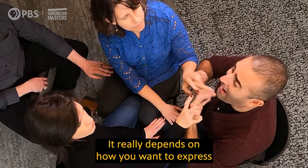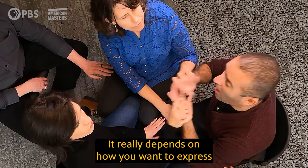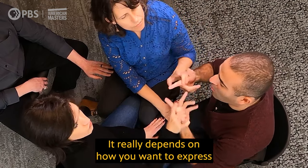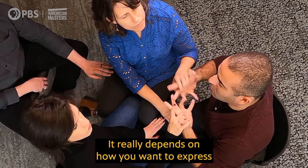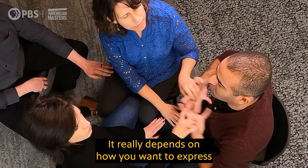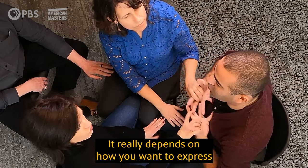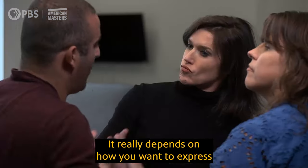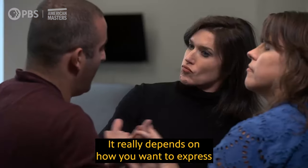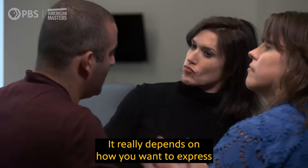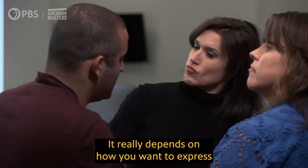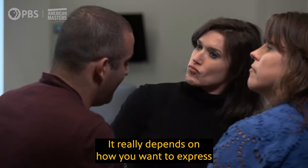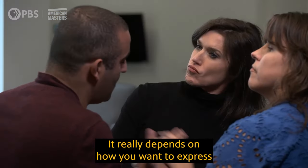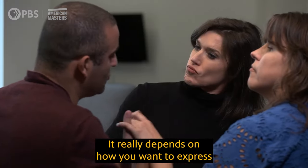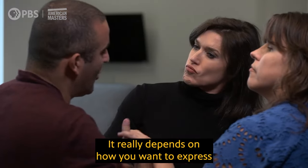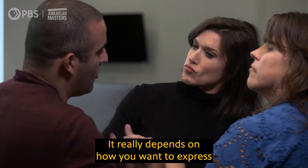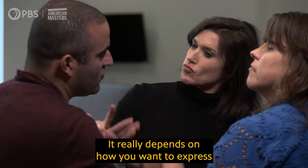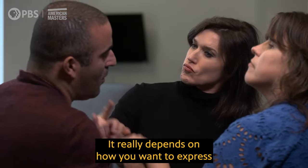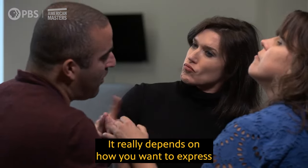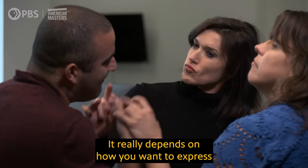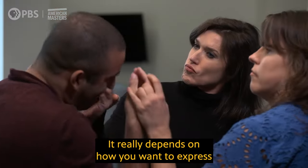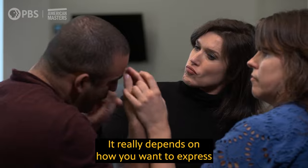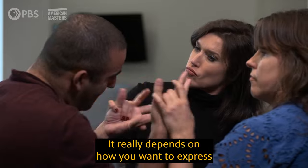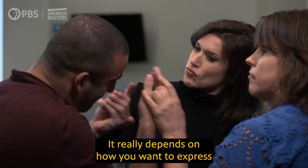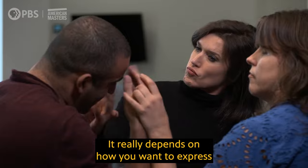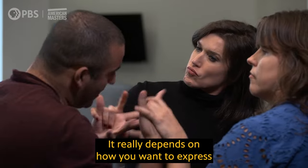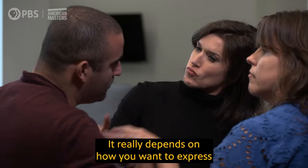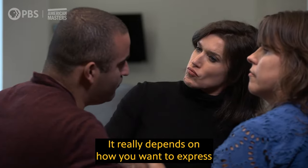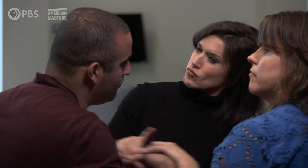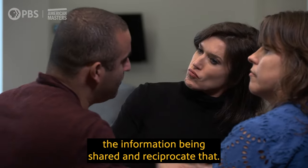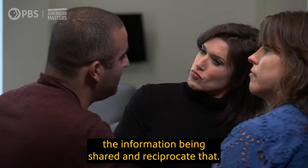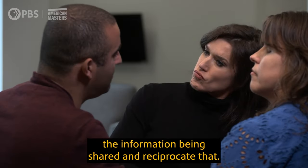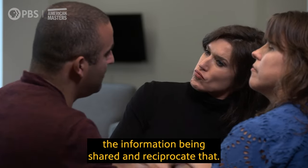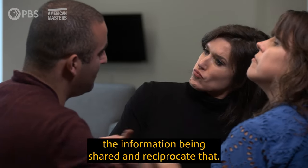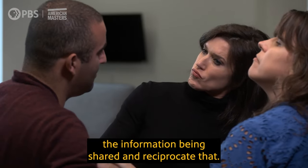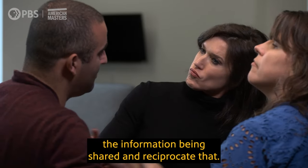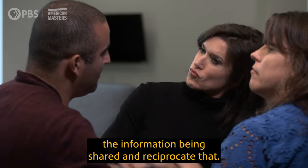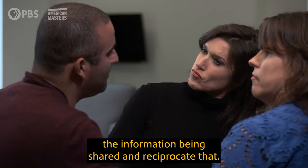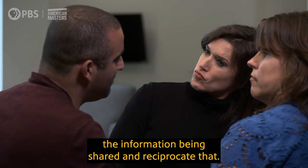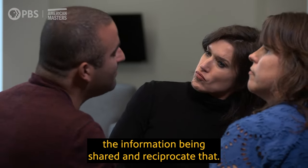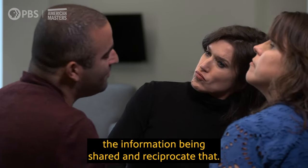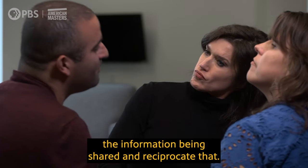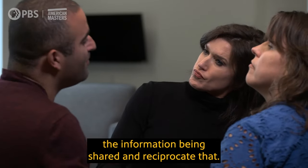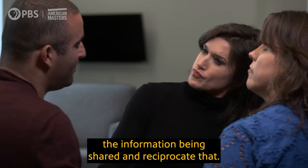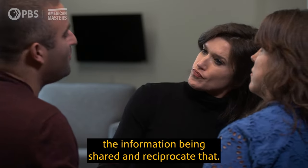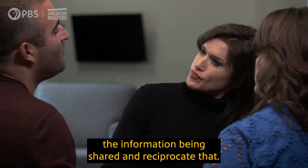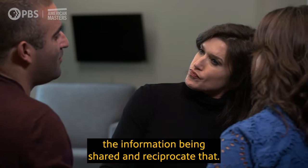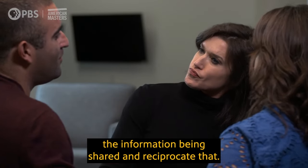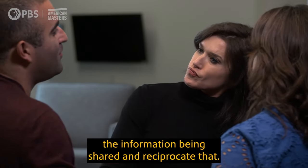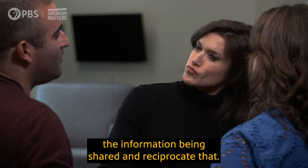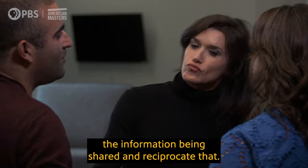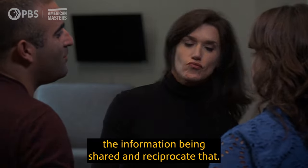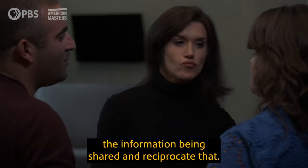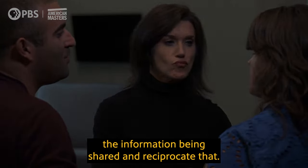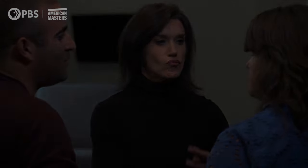It really depends on how you want to express the information being shared and reciprocate that.